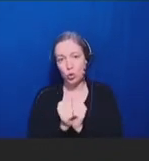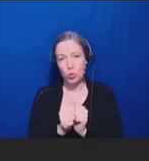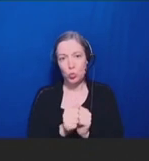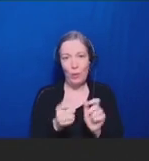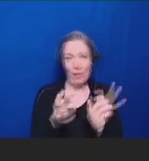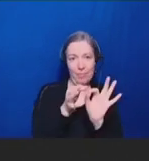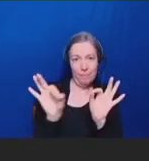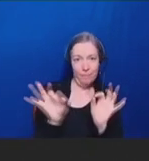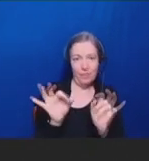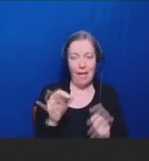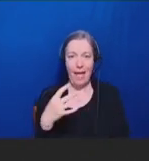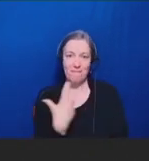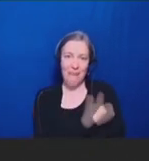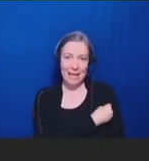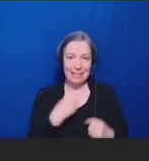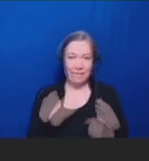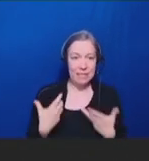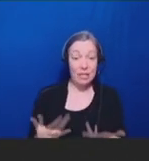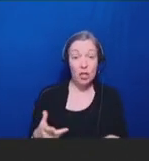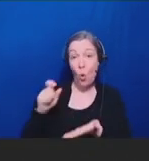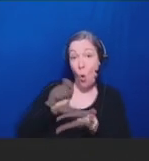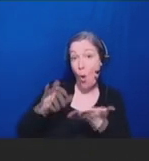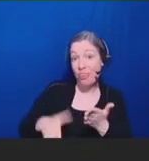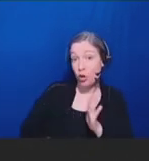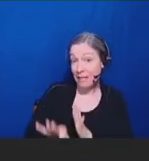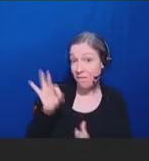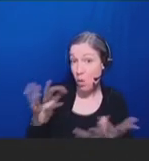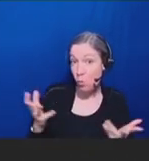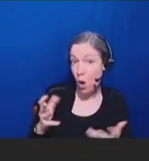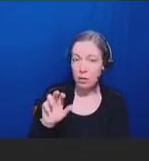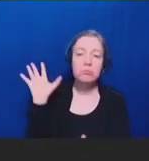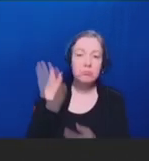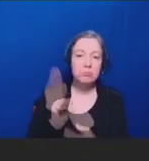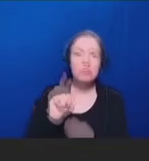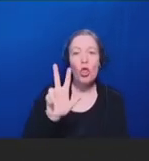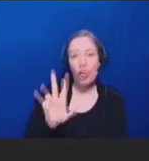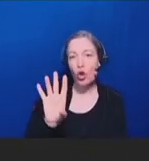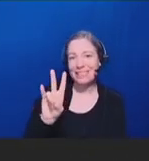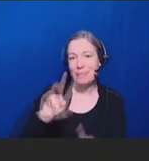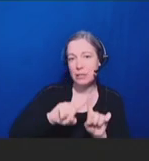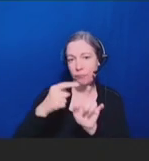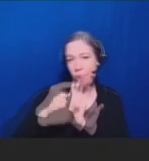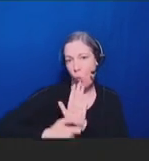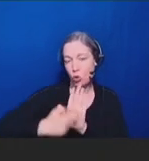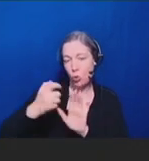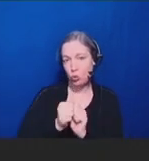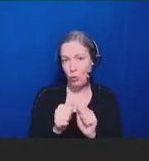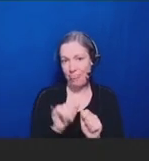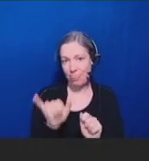the authors of that found 37 articles, which mean -- you might say, "Oh, that's -- that